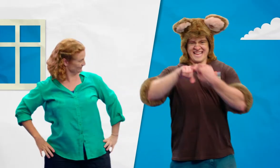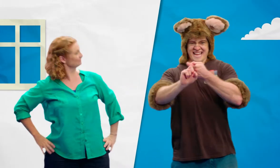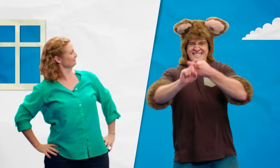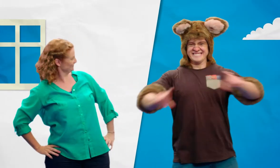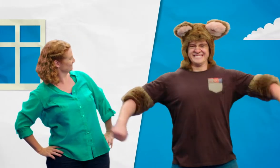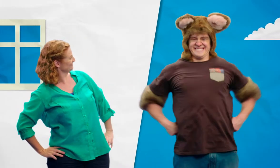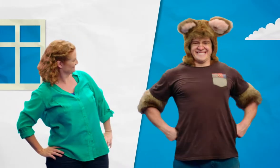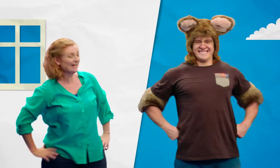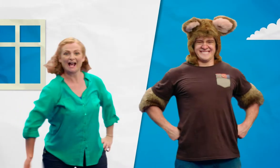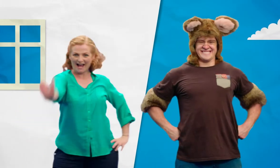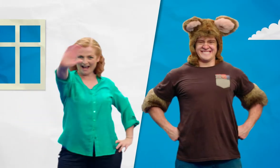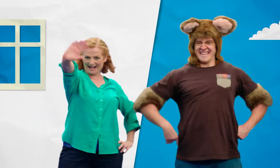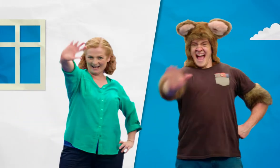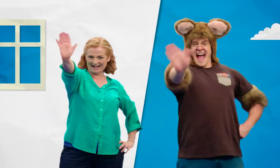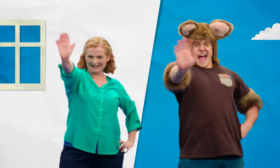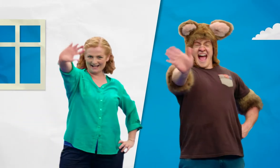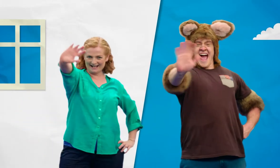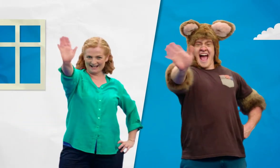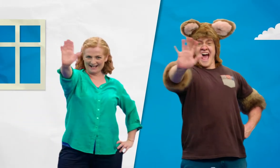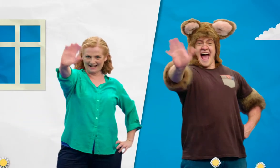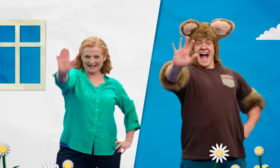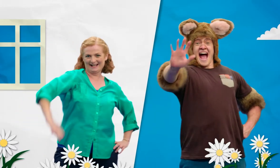And I'm Possum! Hello!